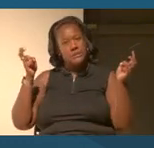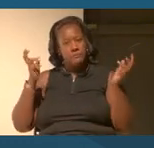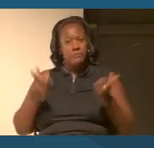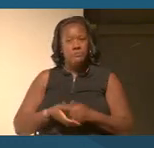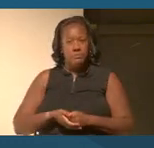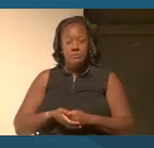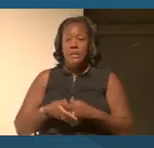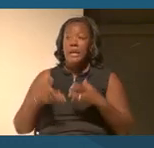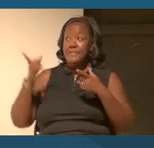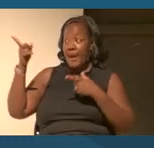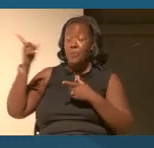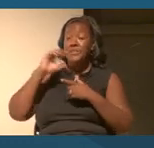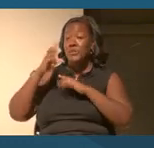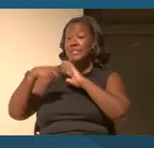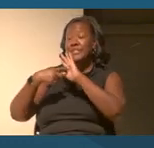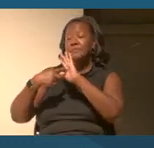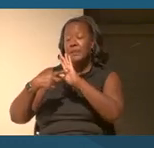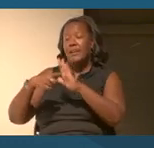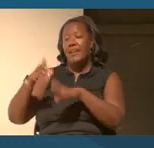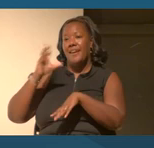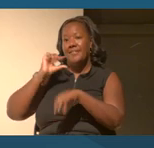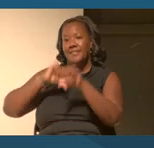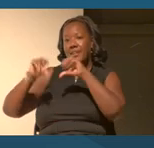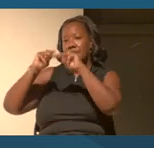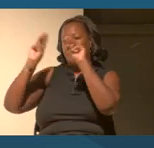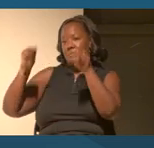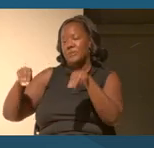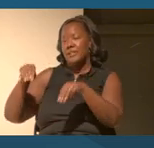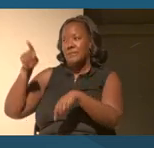And it has really three different areas.